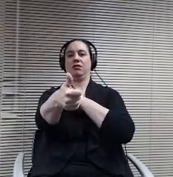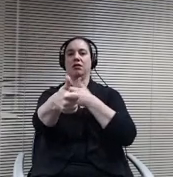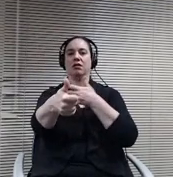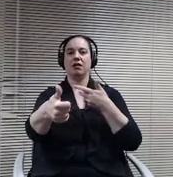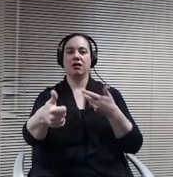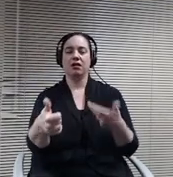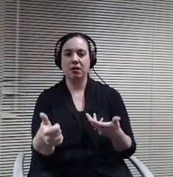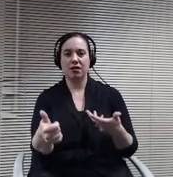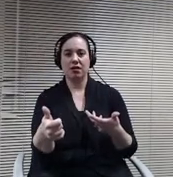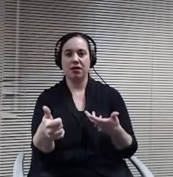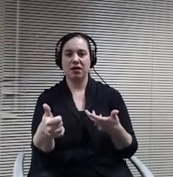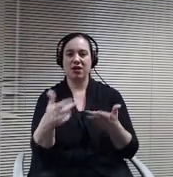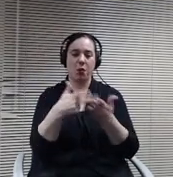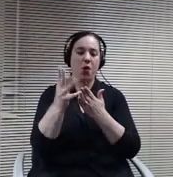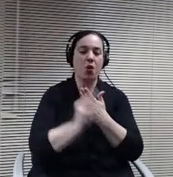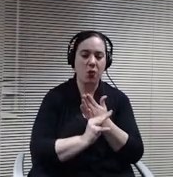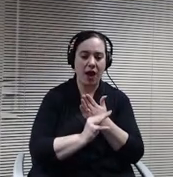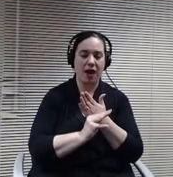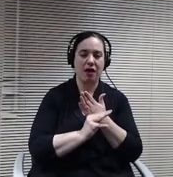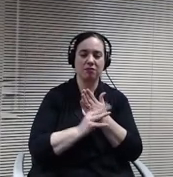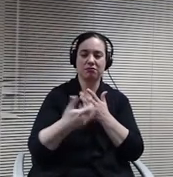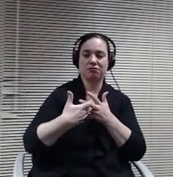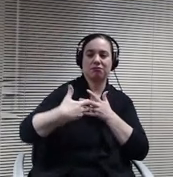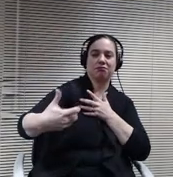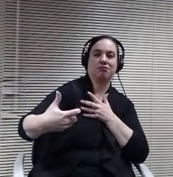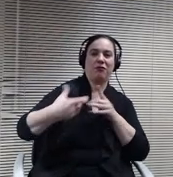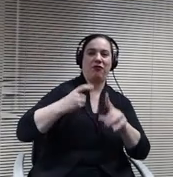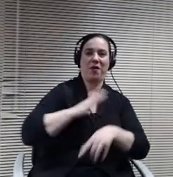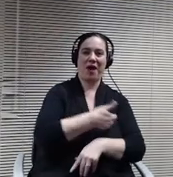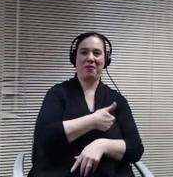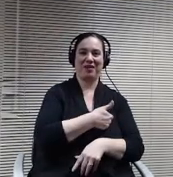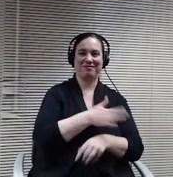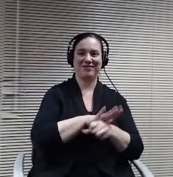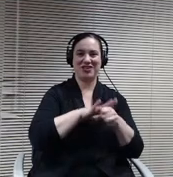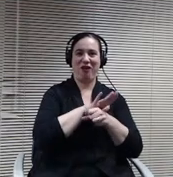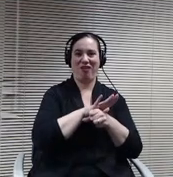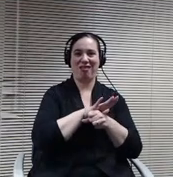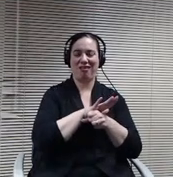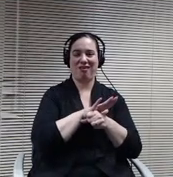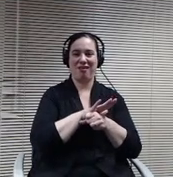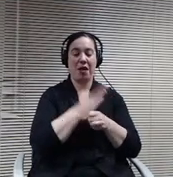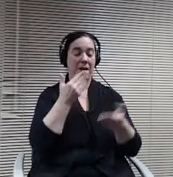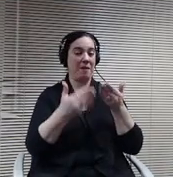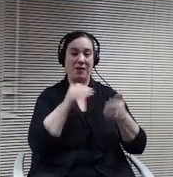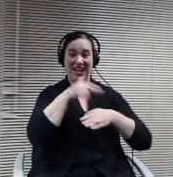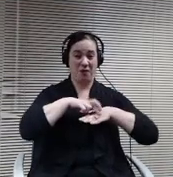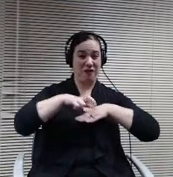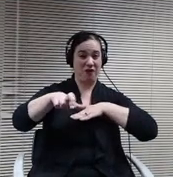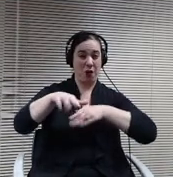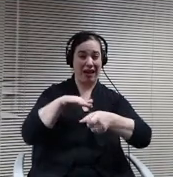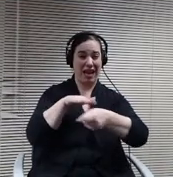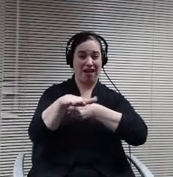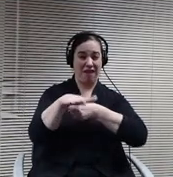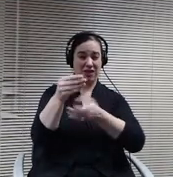from our physical location. We may not be referring. Enough students we may not be catching are mildly disabled.